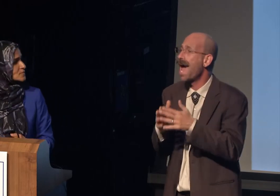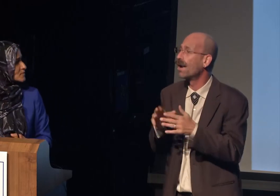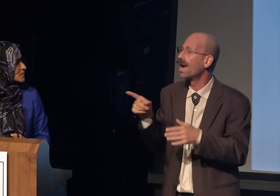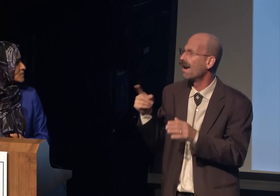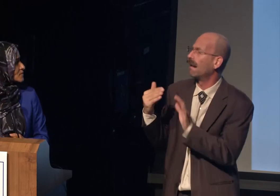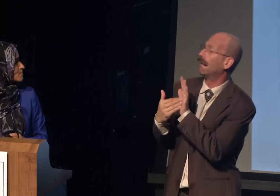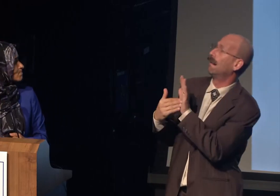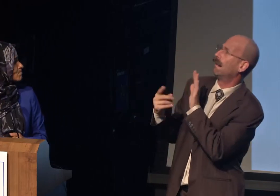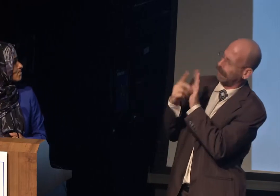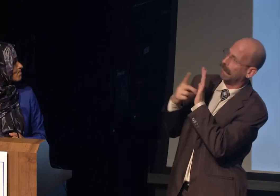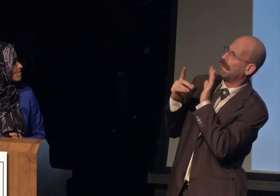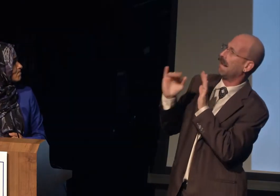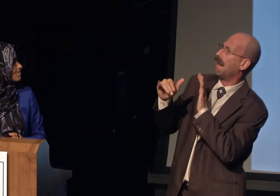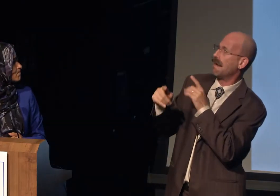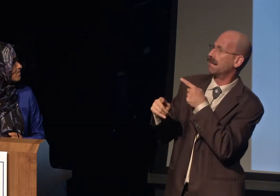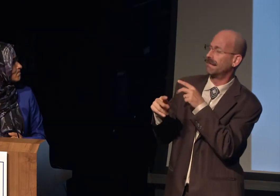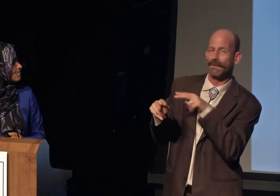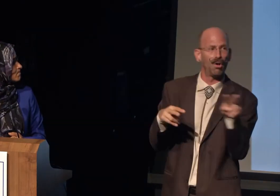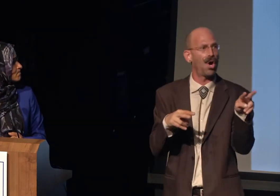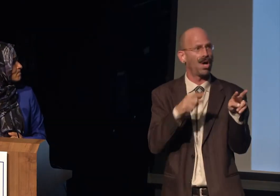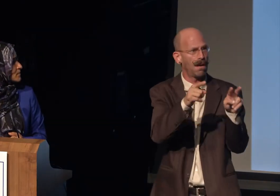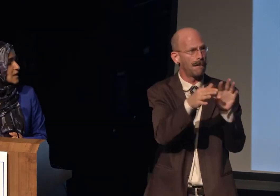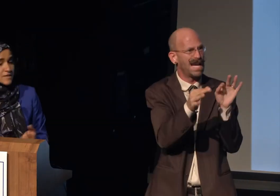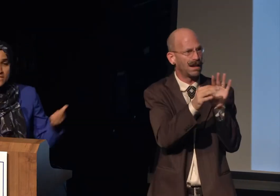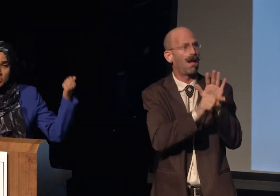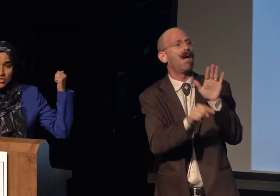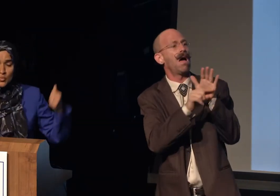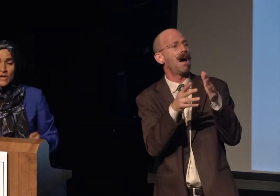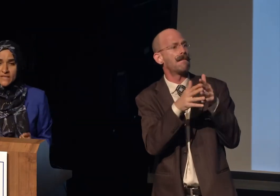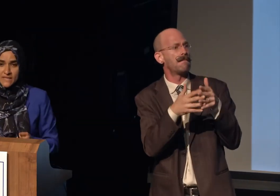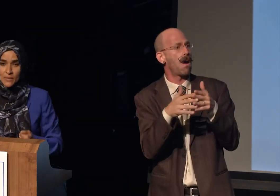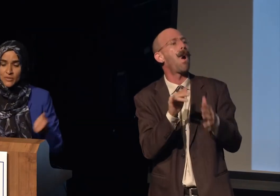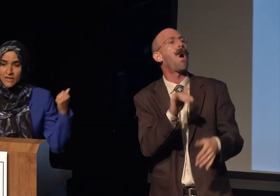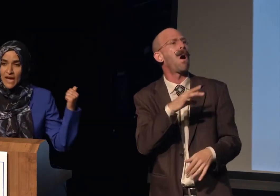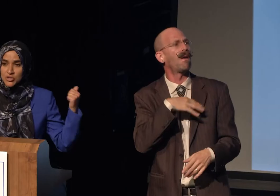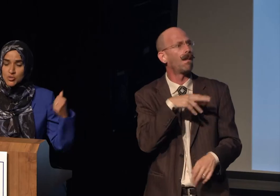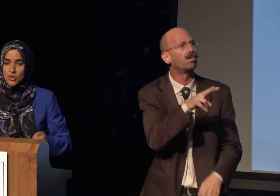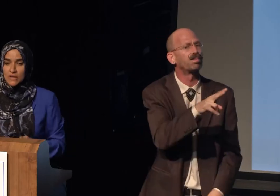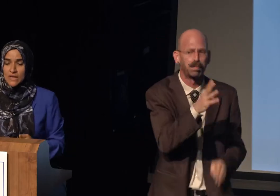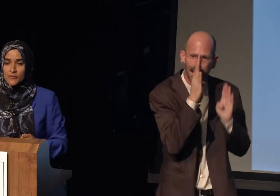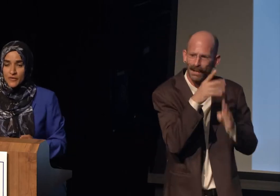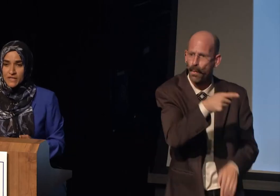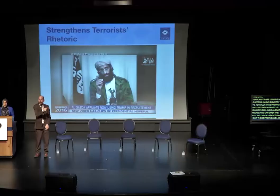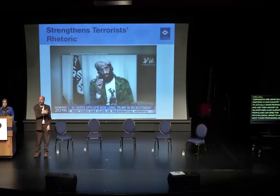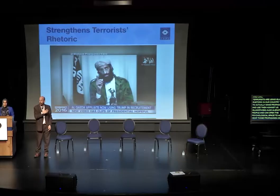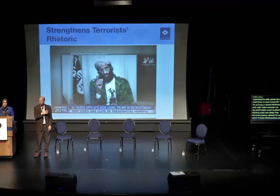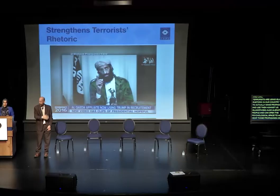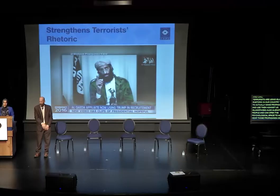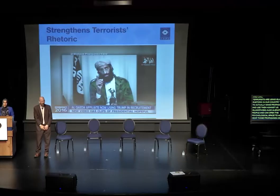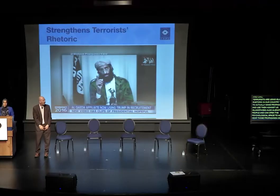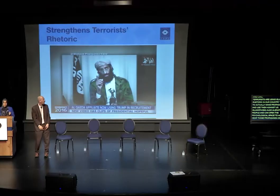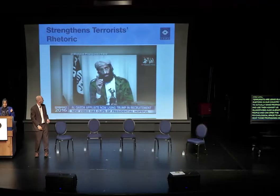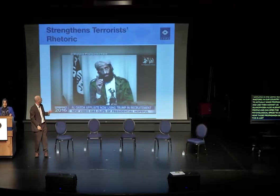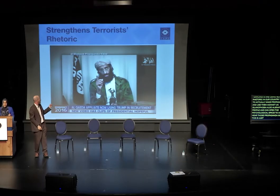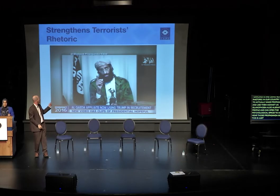This is just one example, an actual video made,